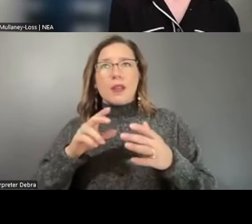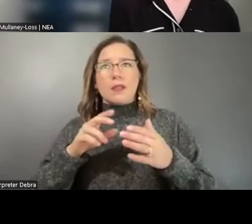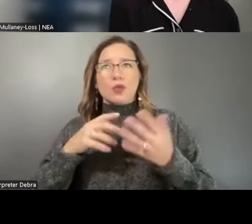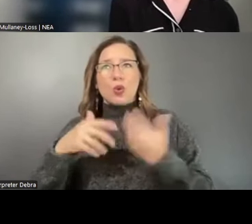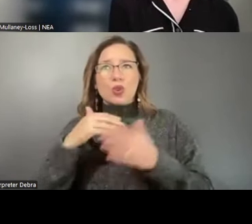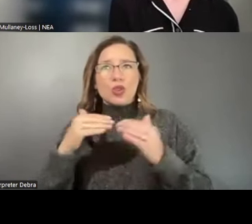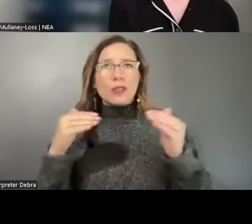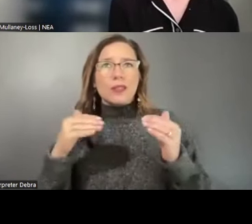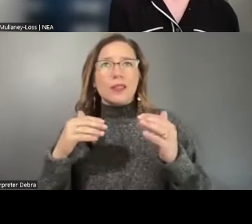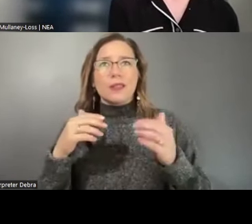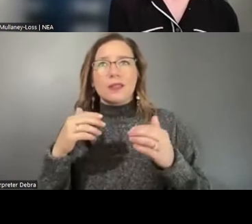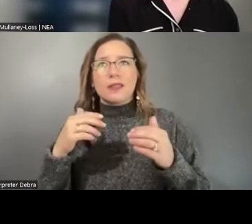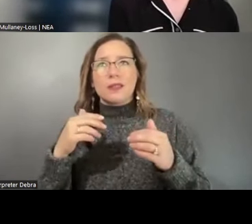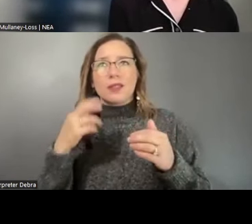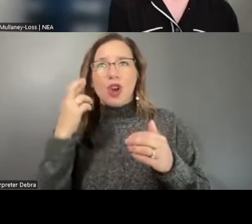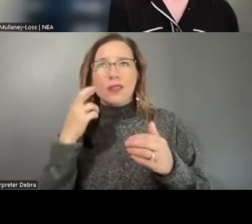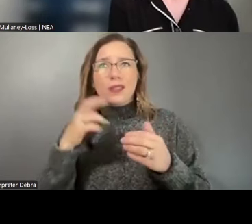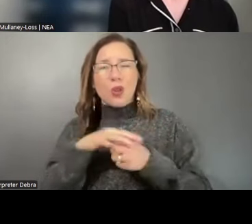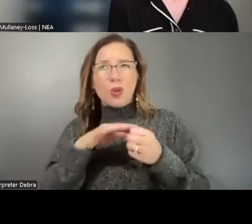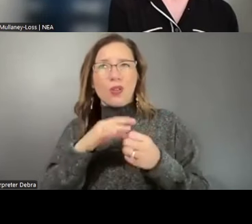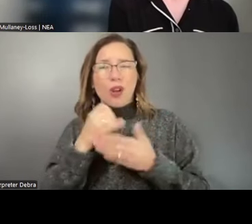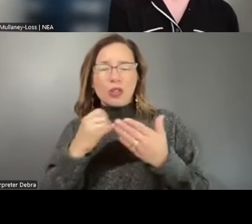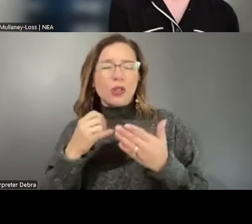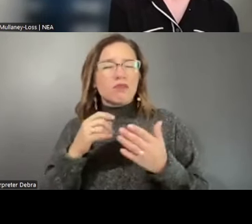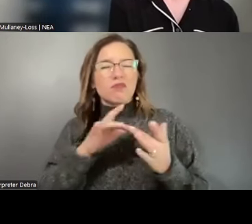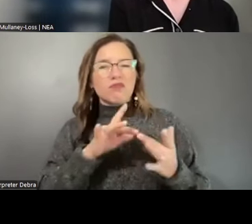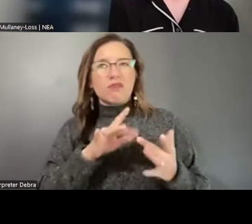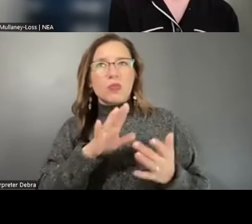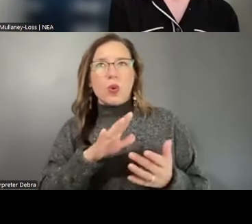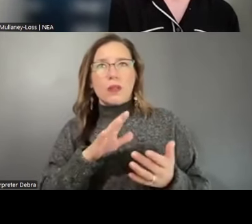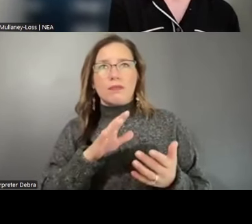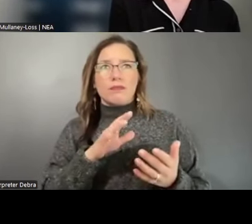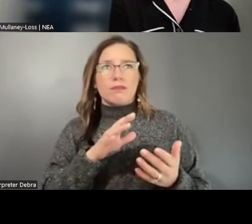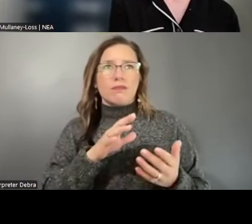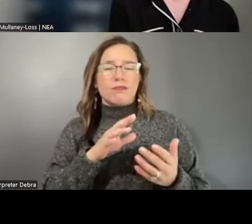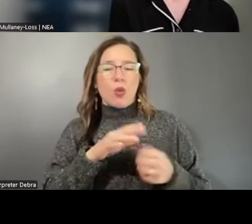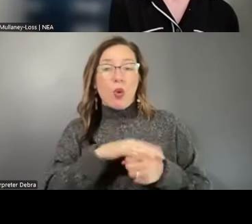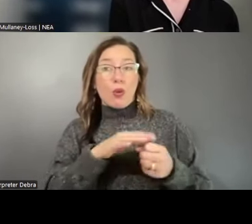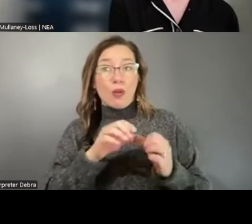about where they can be most impactful. If you can fund a local arts agency as a philanthropy,